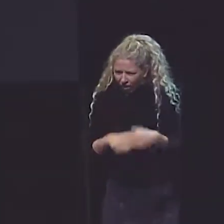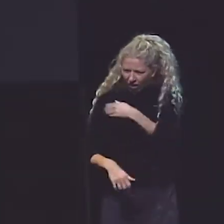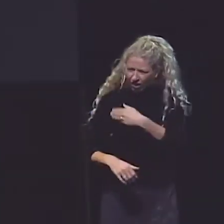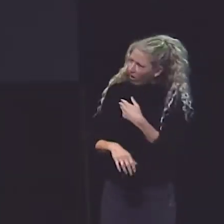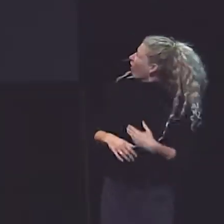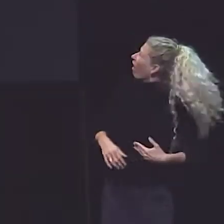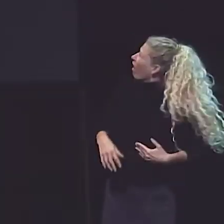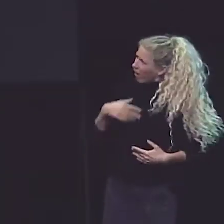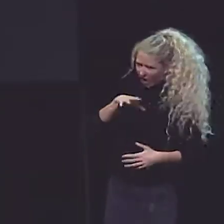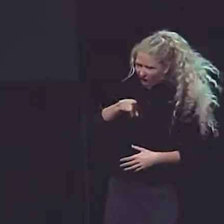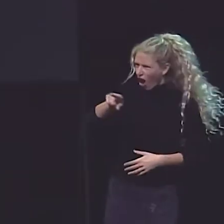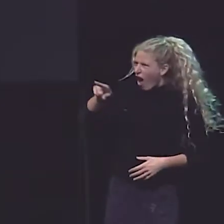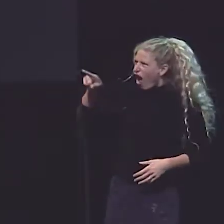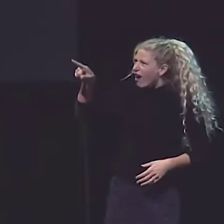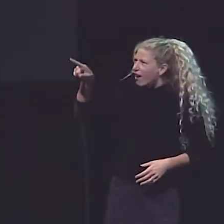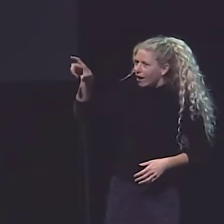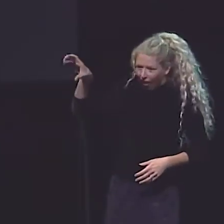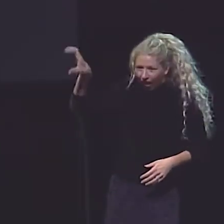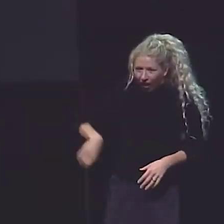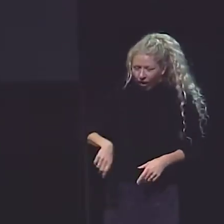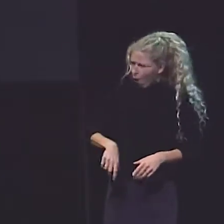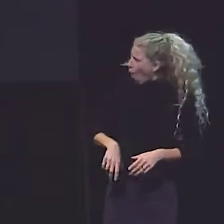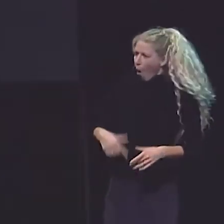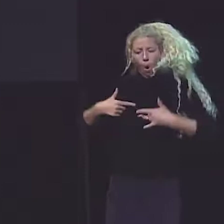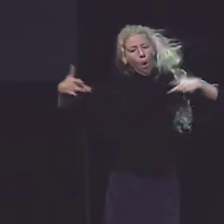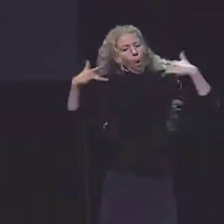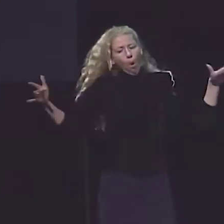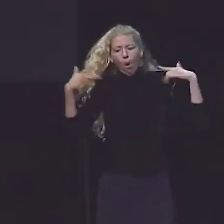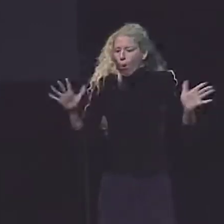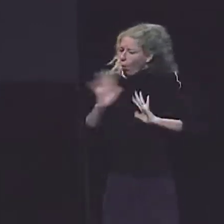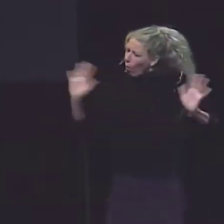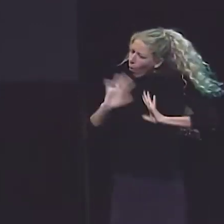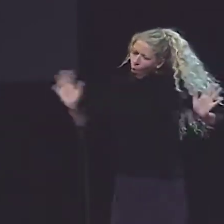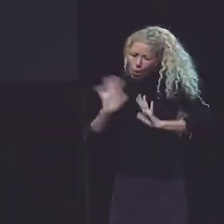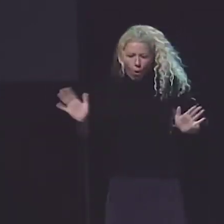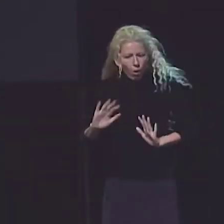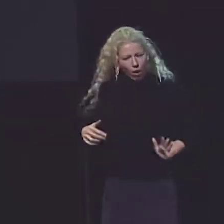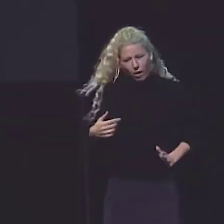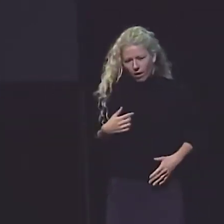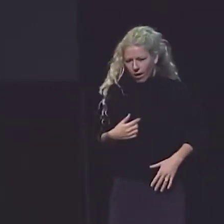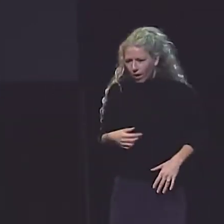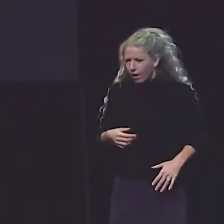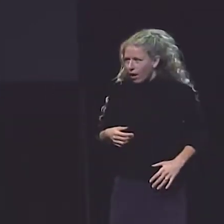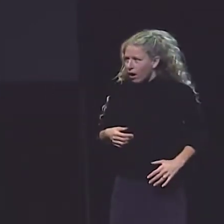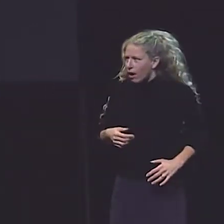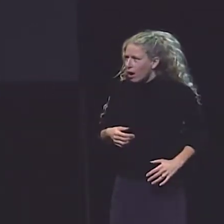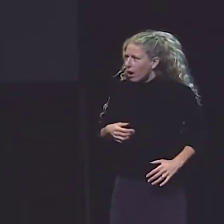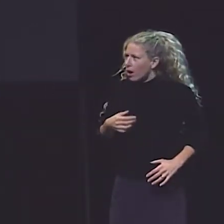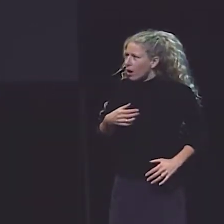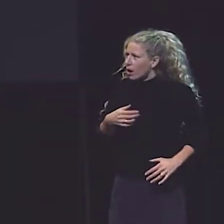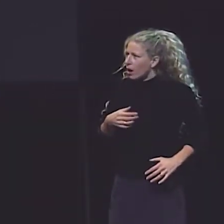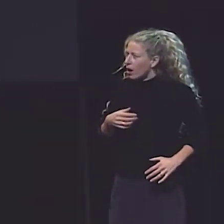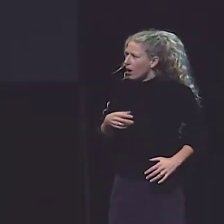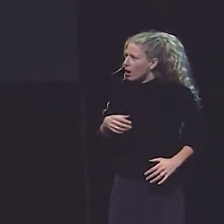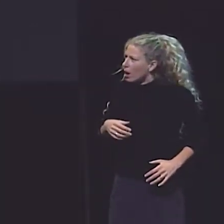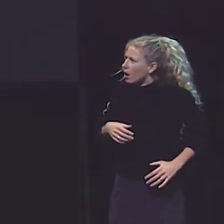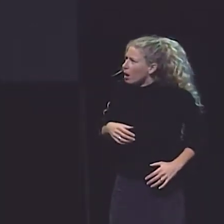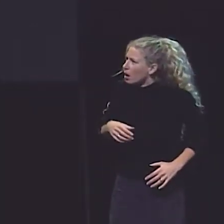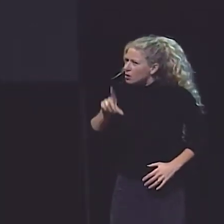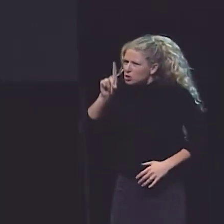AND I SAY TO MY FRIEND, "LOOK AT THAT. WE COULD PULL IT." "NO, NO, NO," MY FRIEND SAYS. "THERE'S NO WAY ON EARTH I'M GONNA PULL THAT THING."